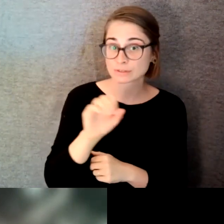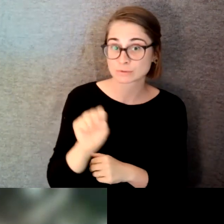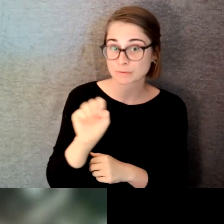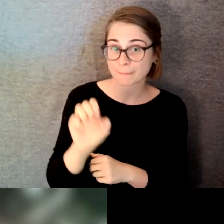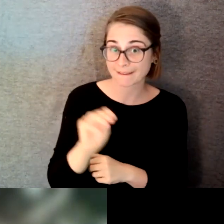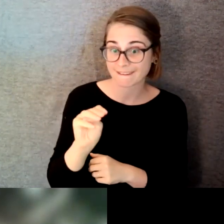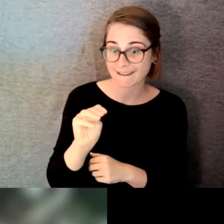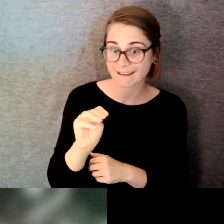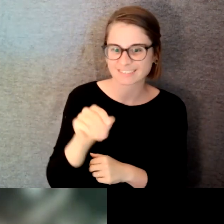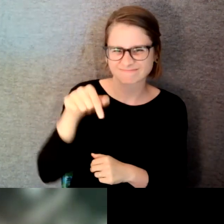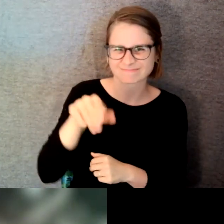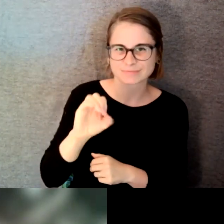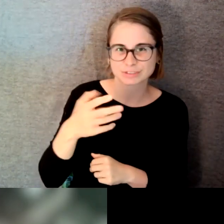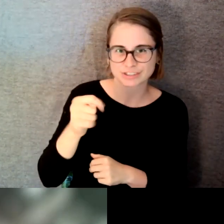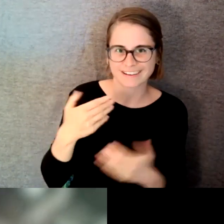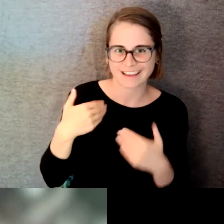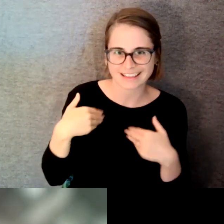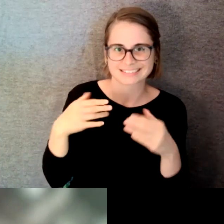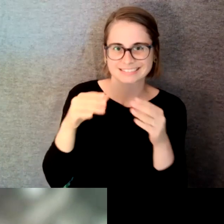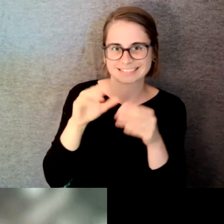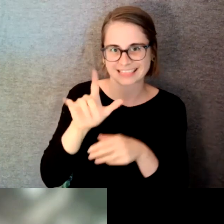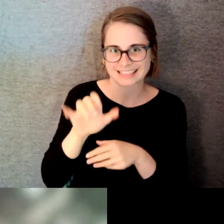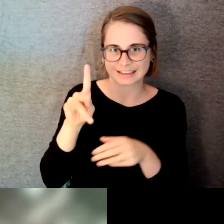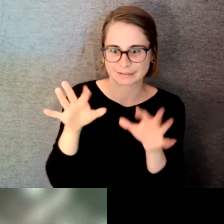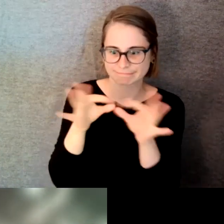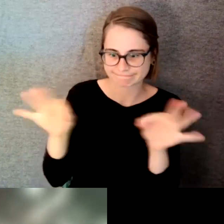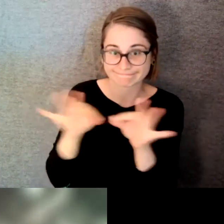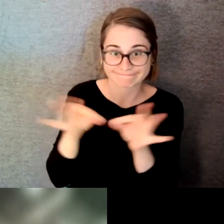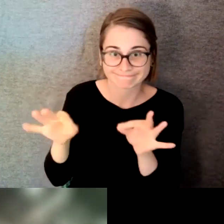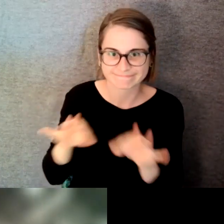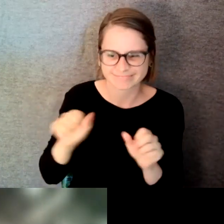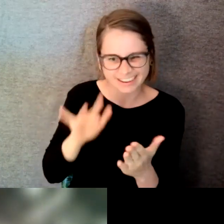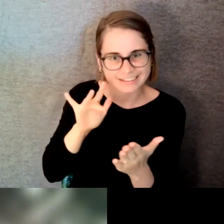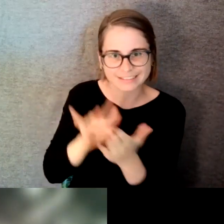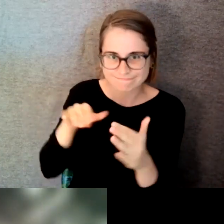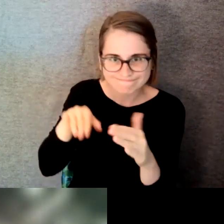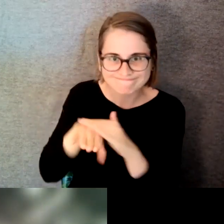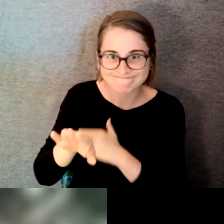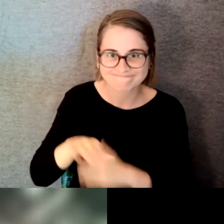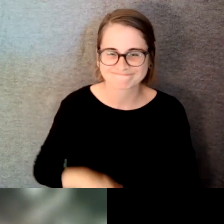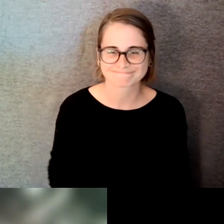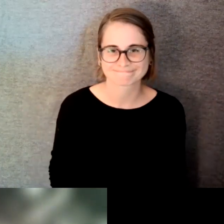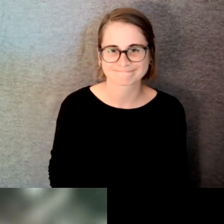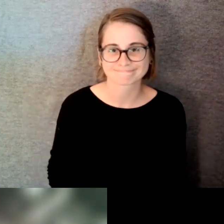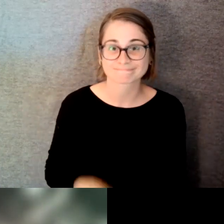click the links in the chat box. You can access the chat box by clicking on